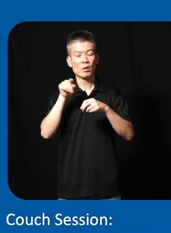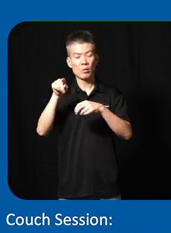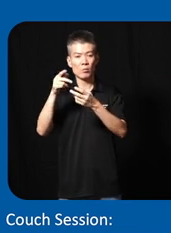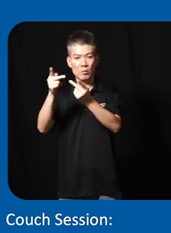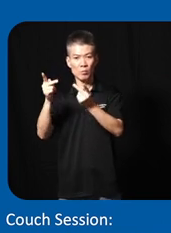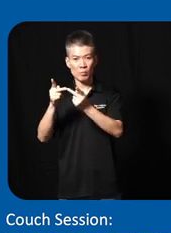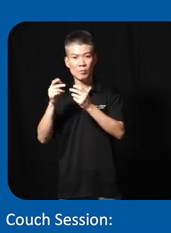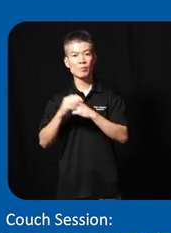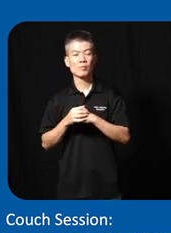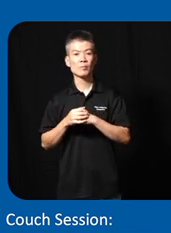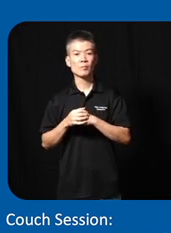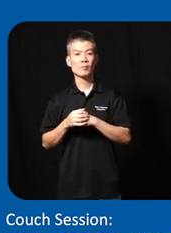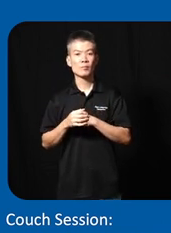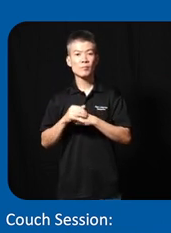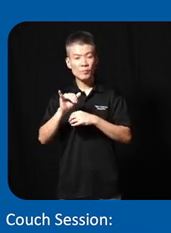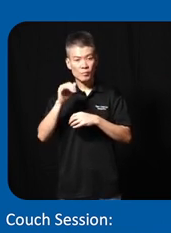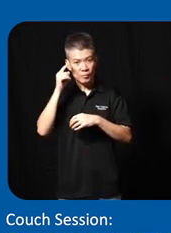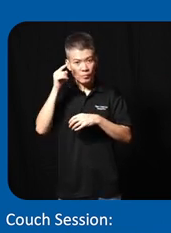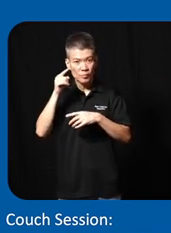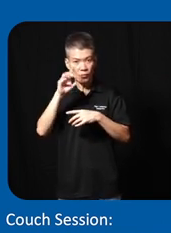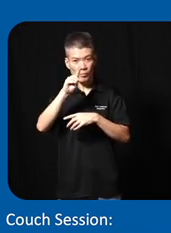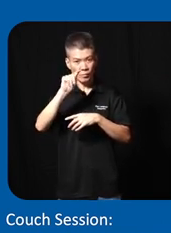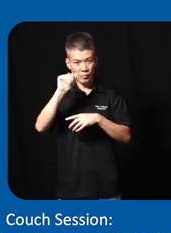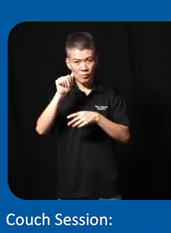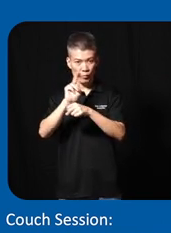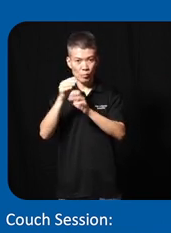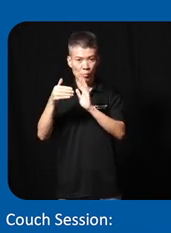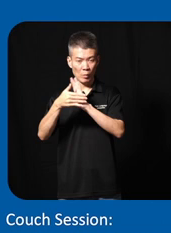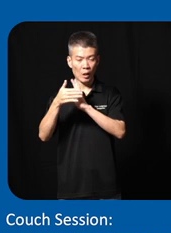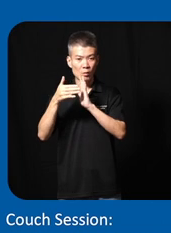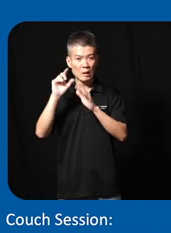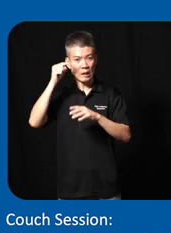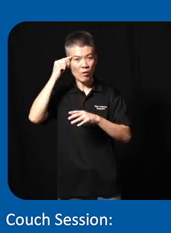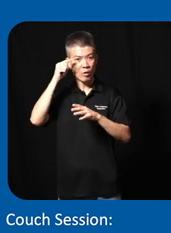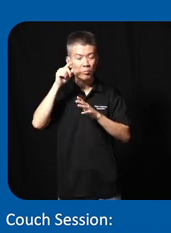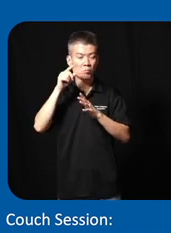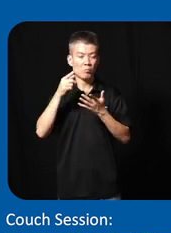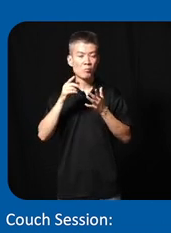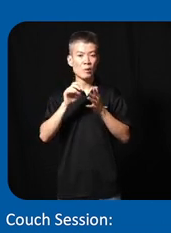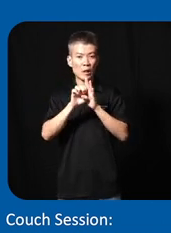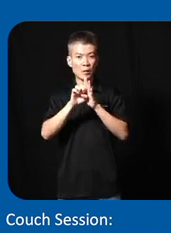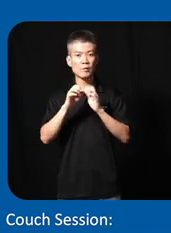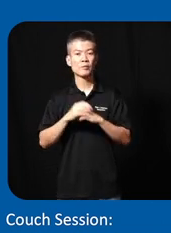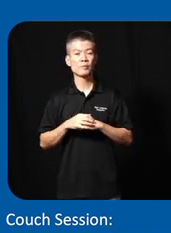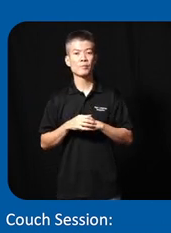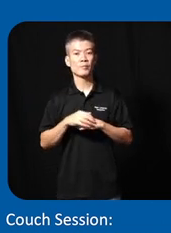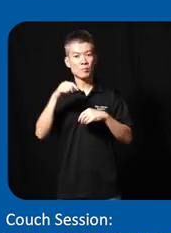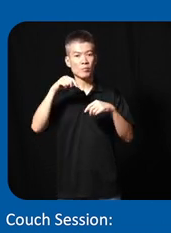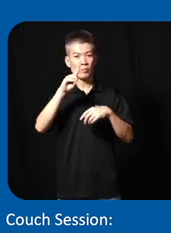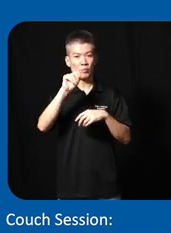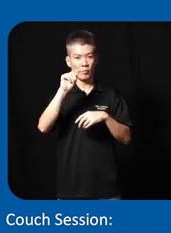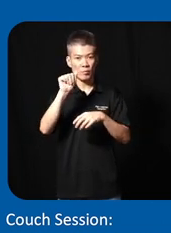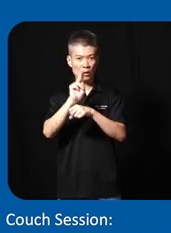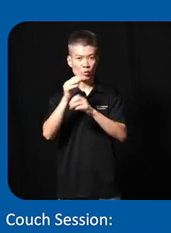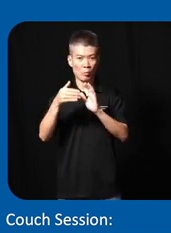cases so the data also used by uh government so for example uh the data also used by uh the